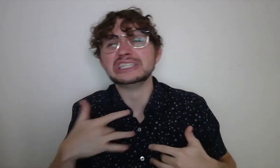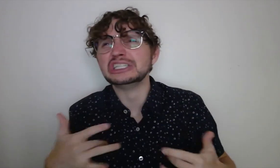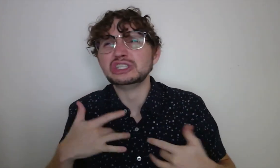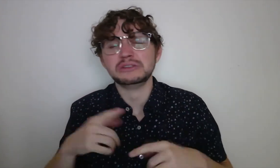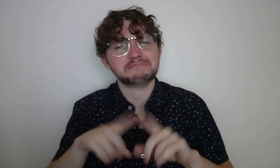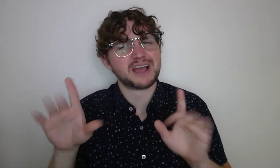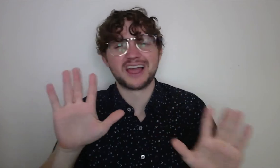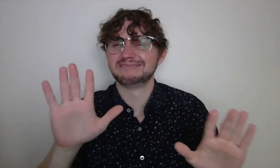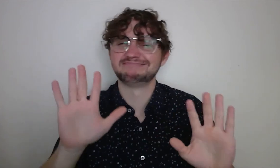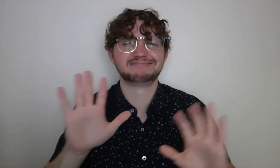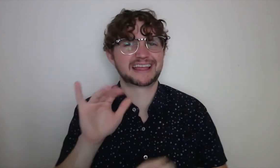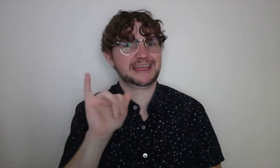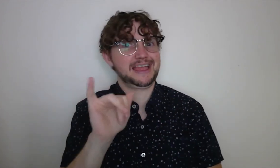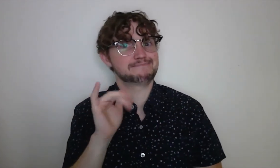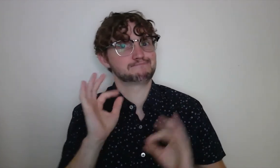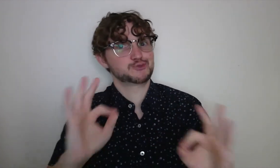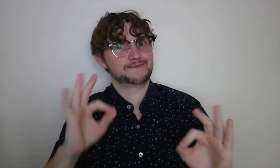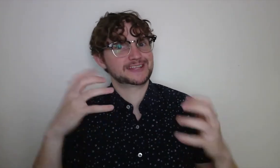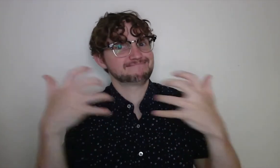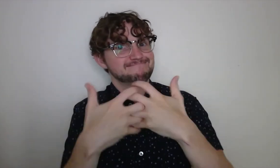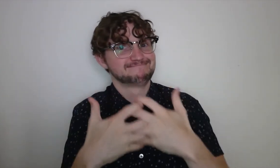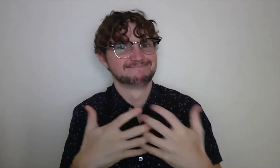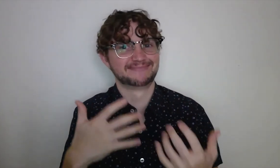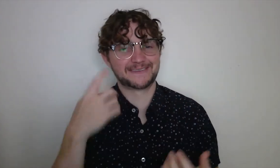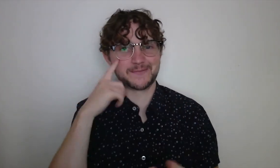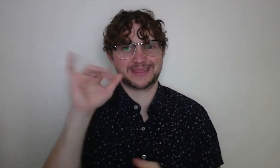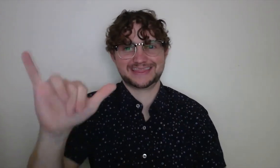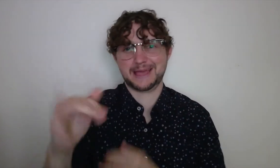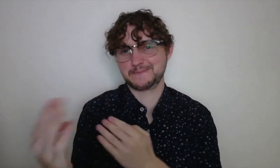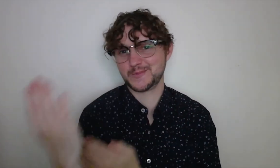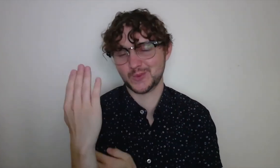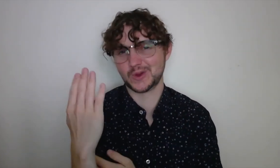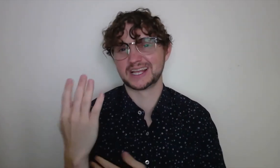little longer and the sun began to rise a little more,